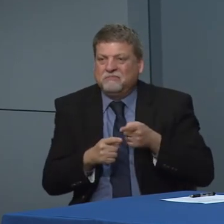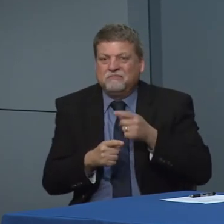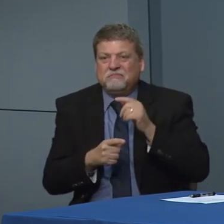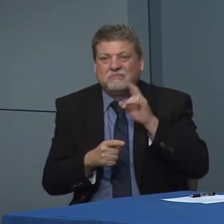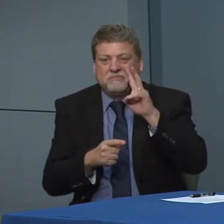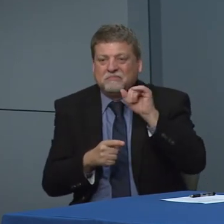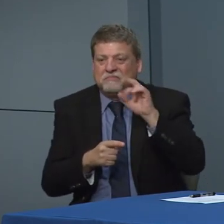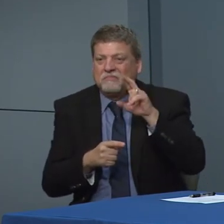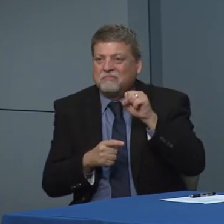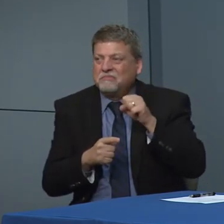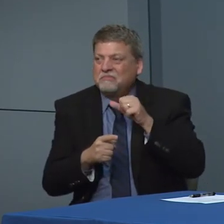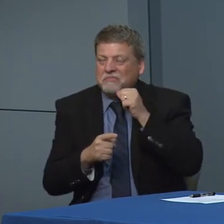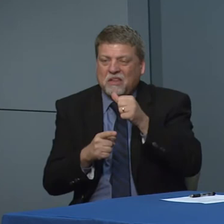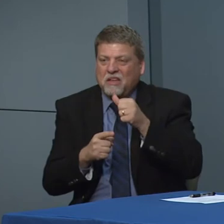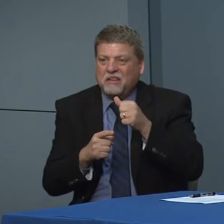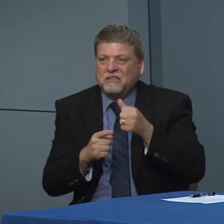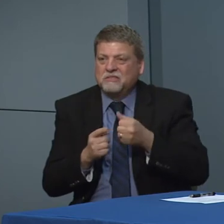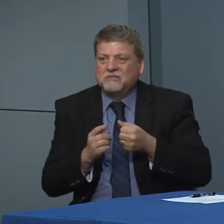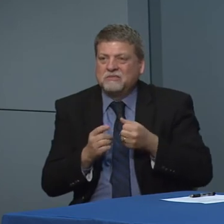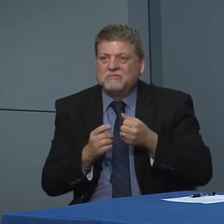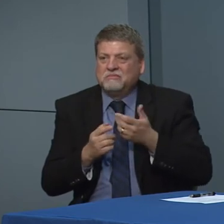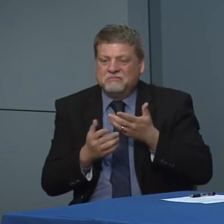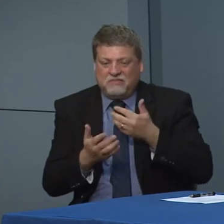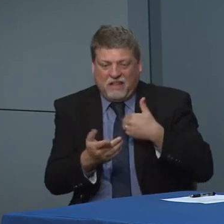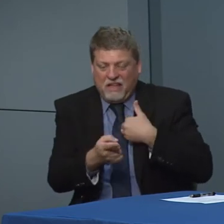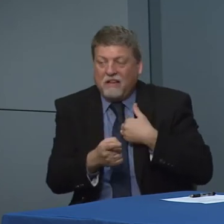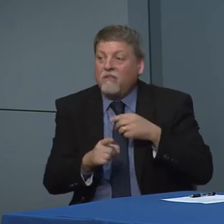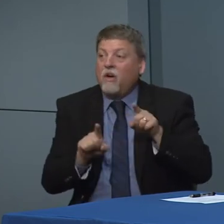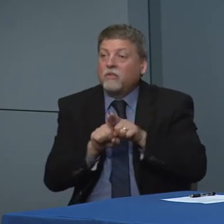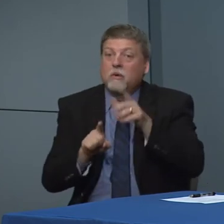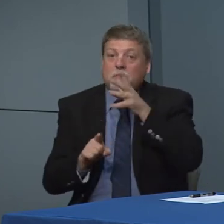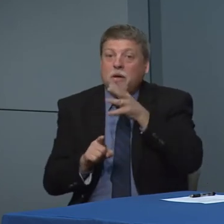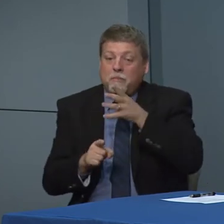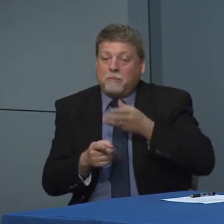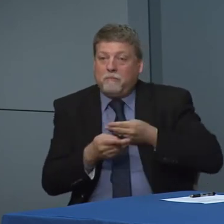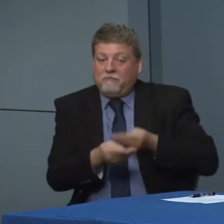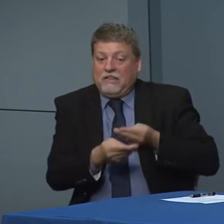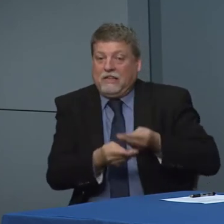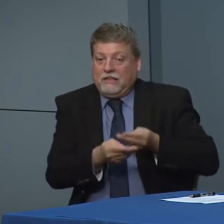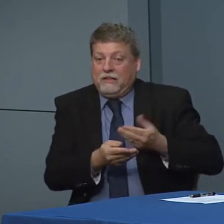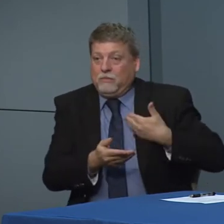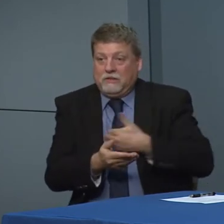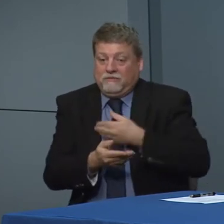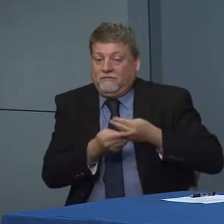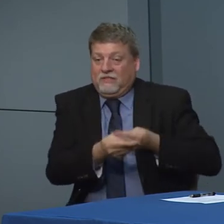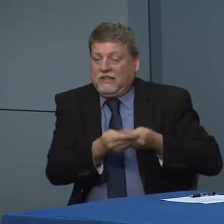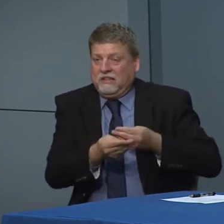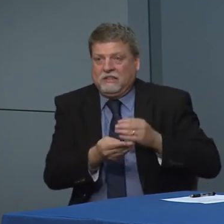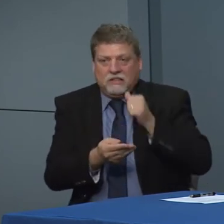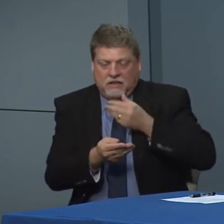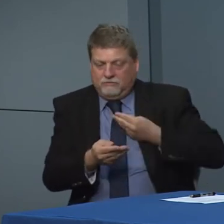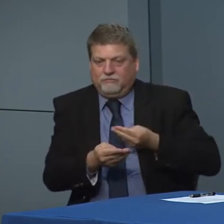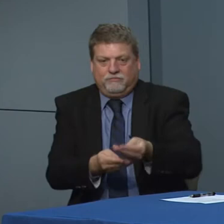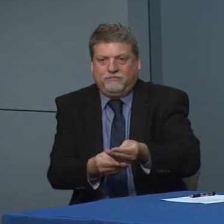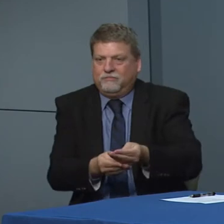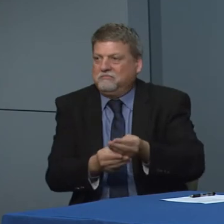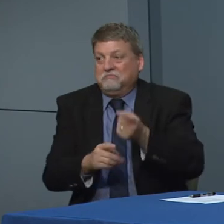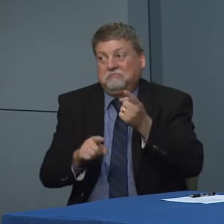seems to be virus is expressed in breast milk. So that's all good news is preliminary data of course are Sui always look